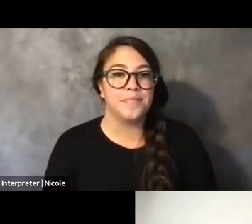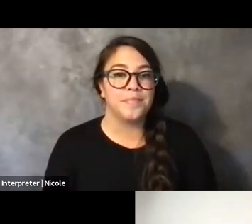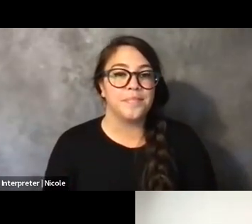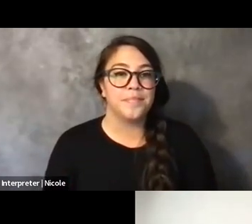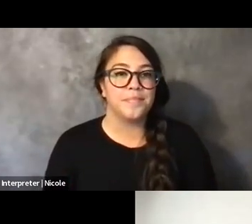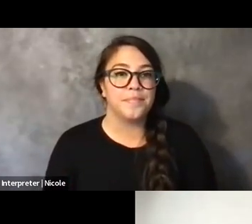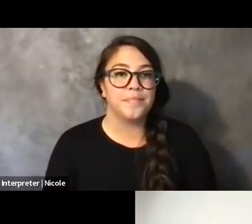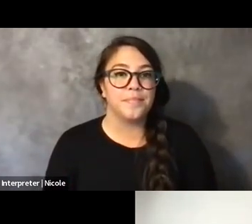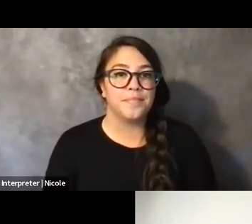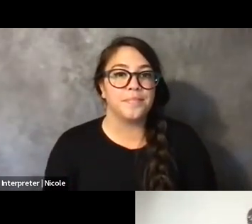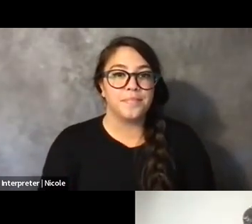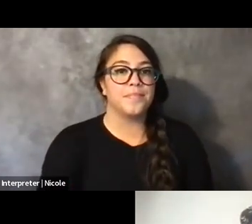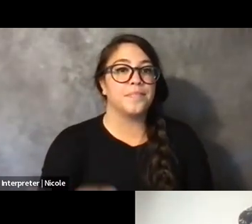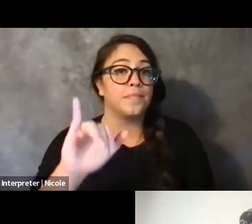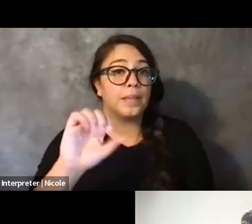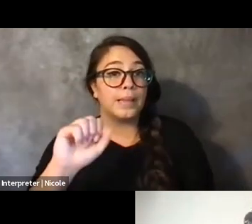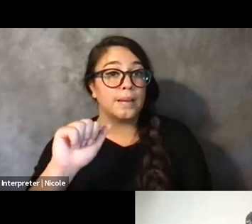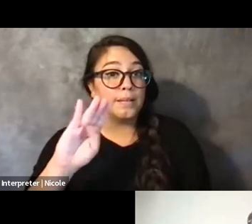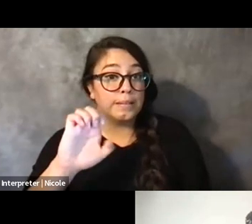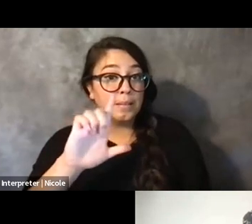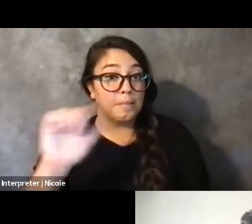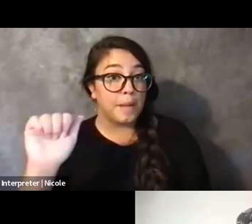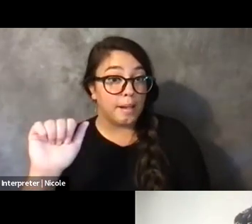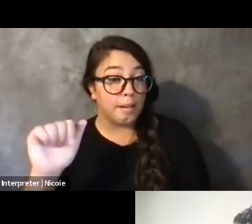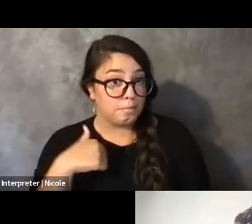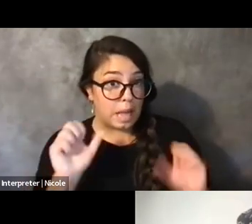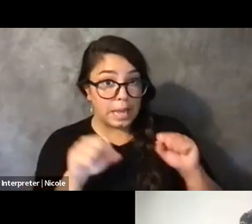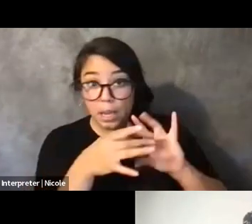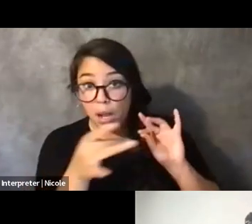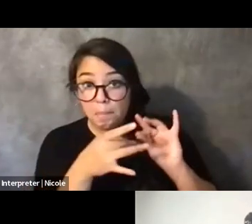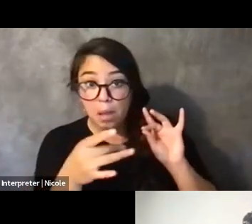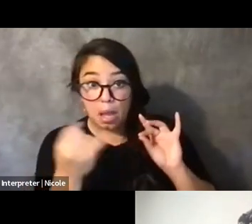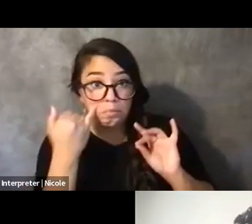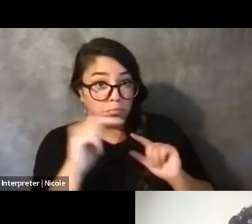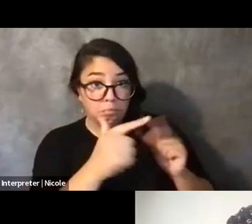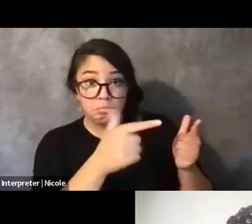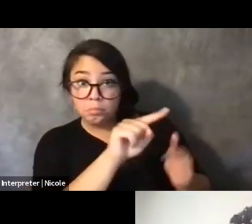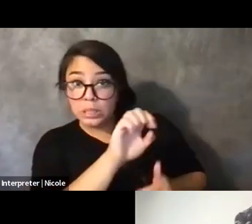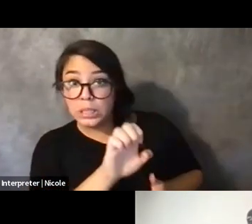I can speak from the perspective, unless you still want to go, Zee. I'm happy to wait.